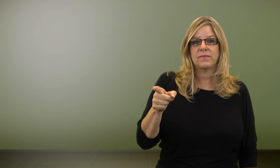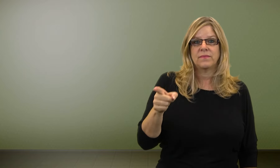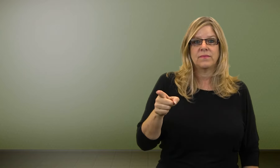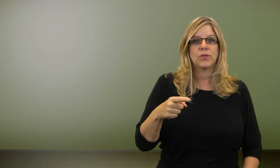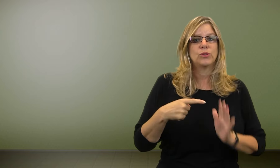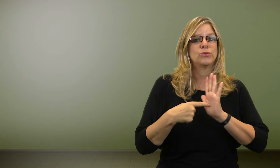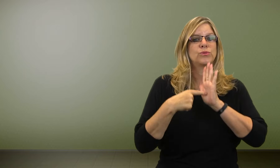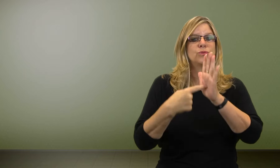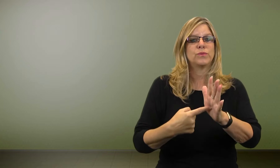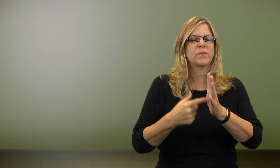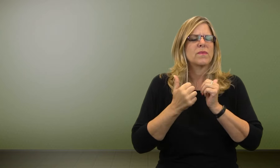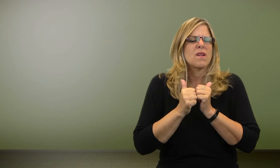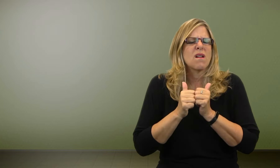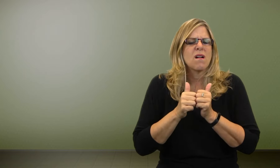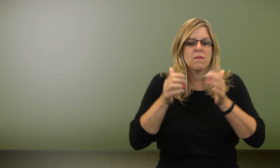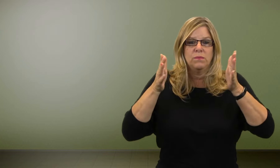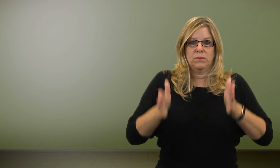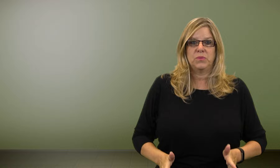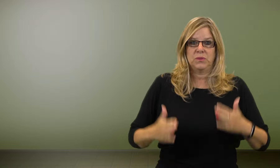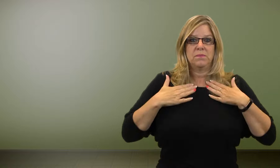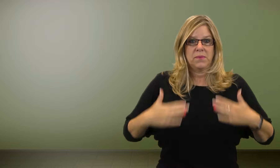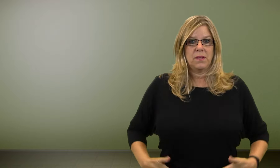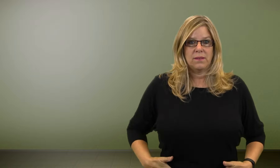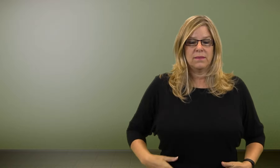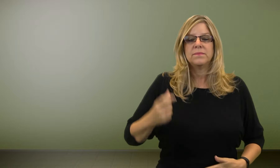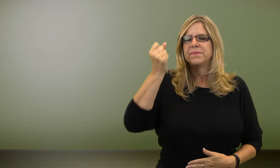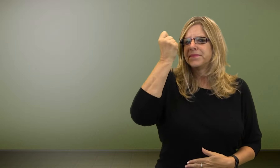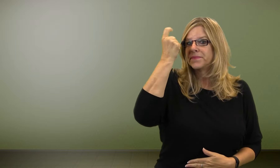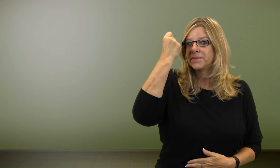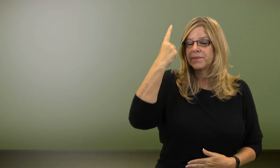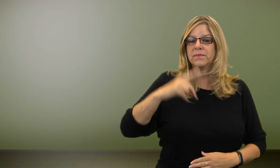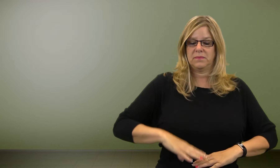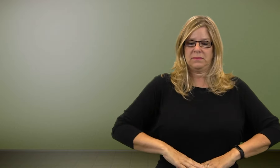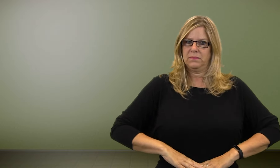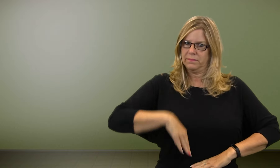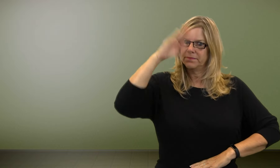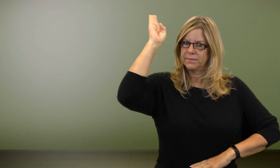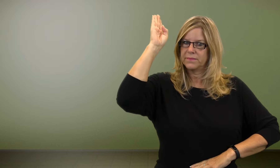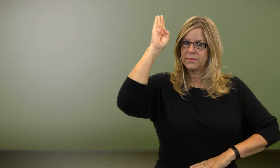BCLs show how a person's upper body,